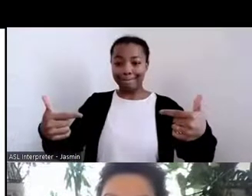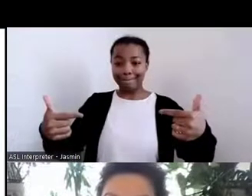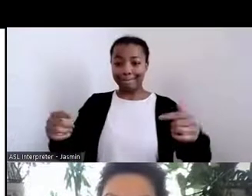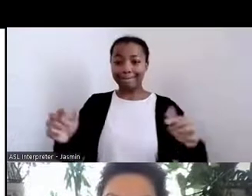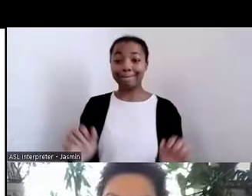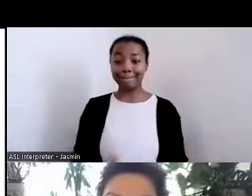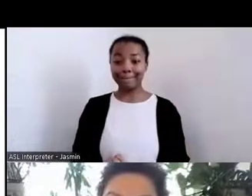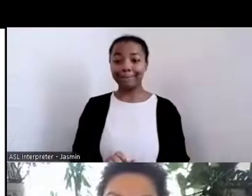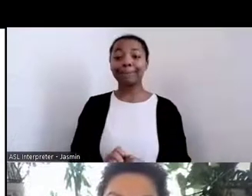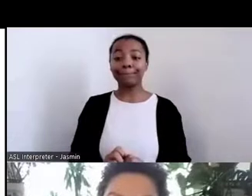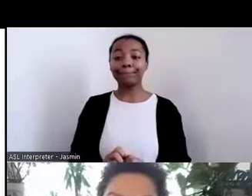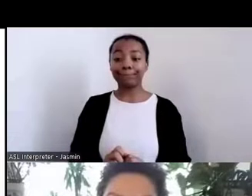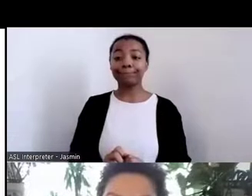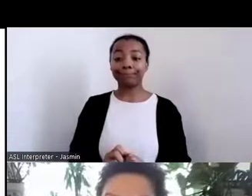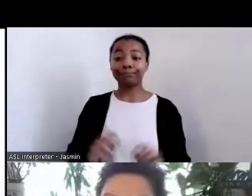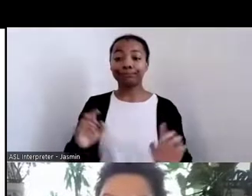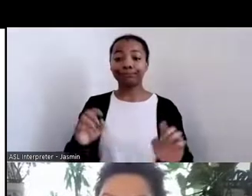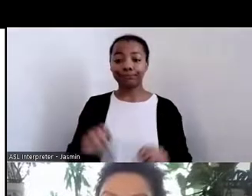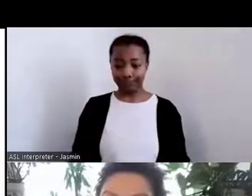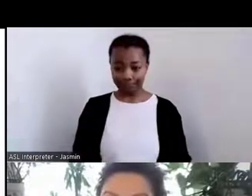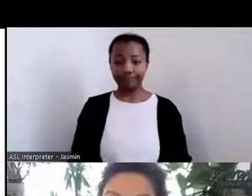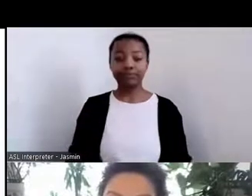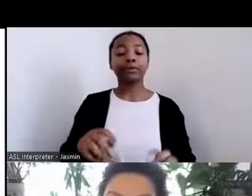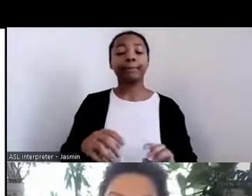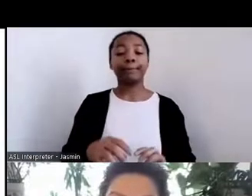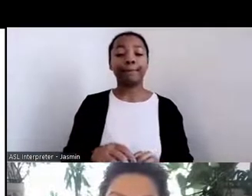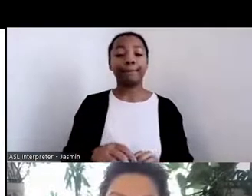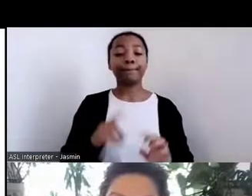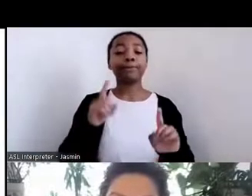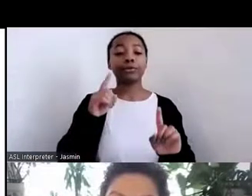creating partnerships to be able to do that, looking outside our